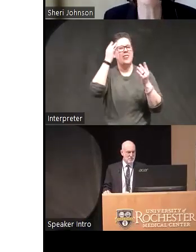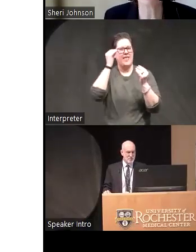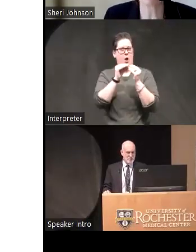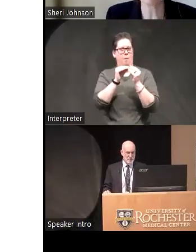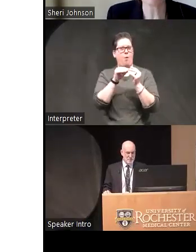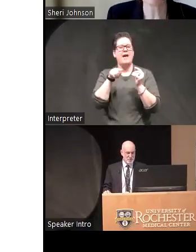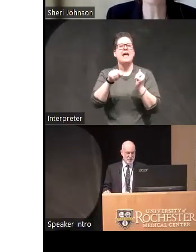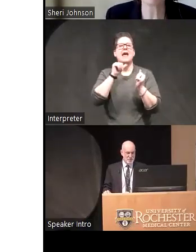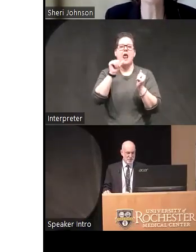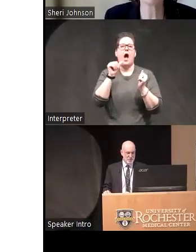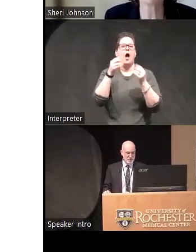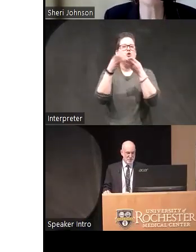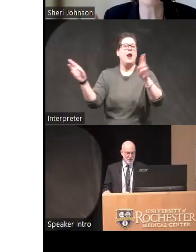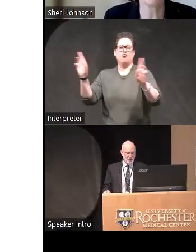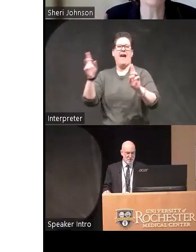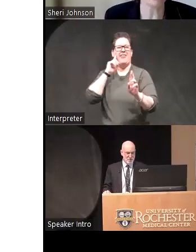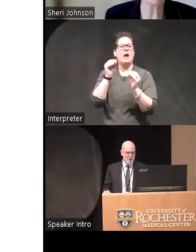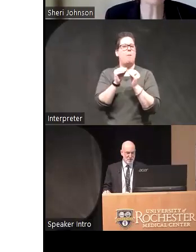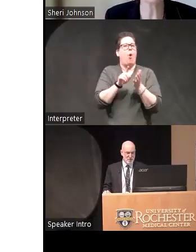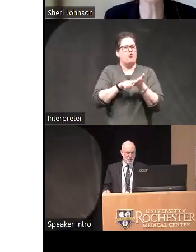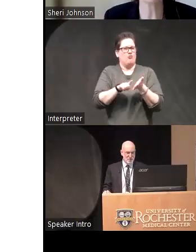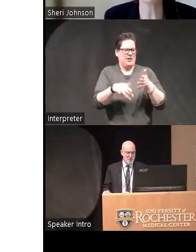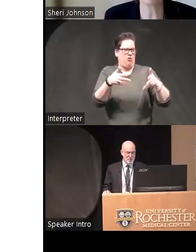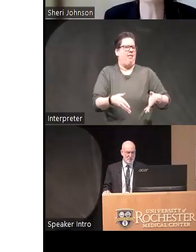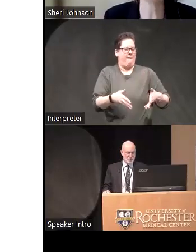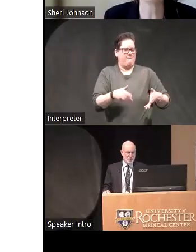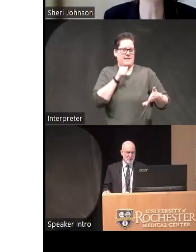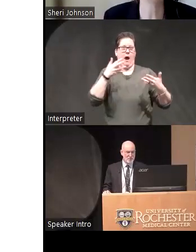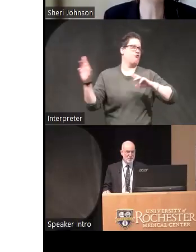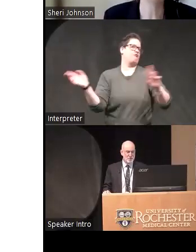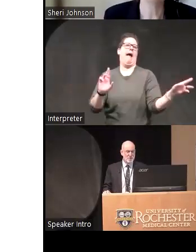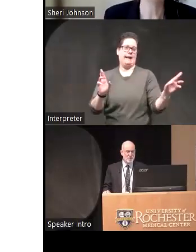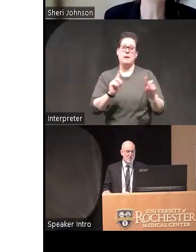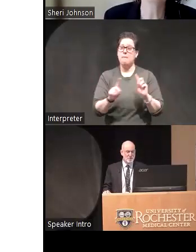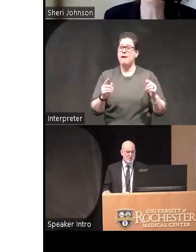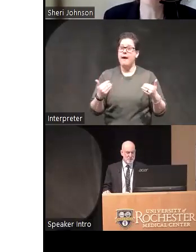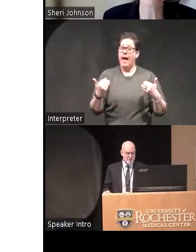than General dissemination I think there's still some questions but we do have it programmed up